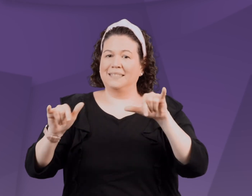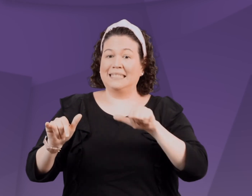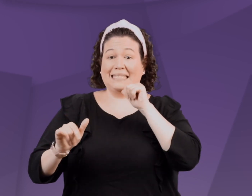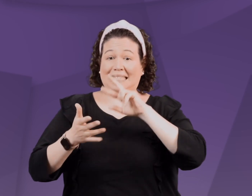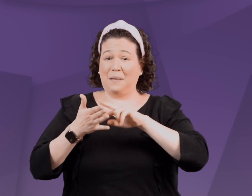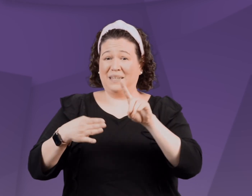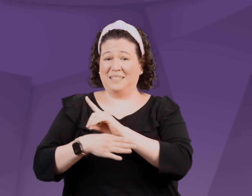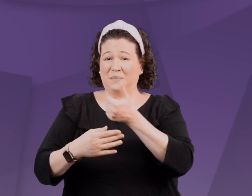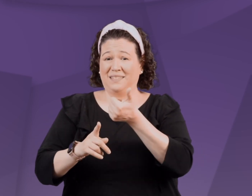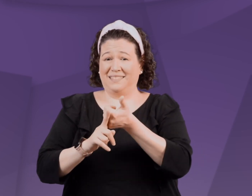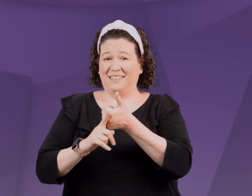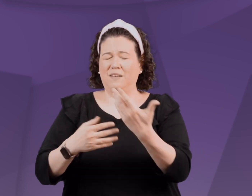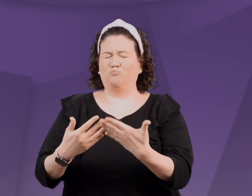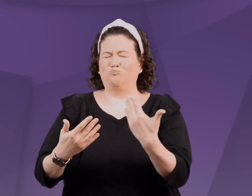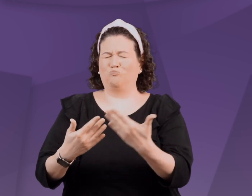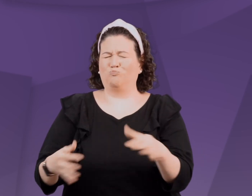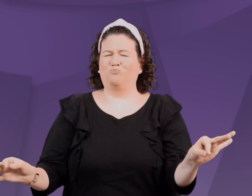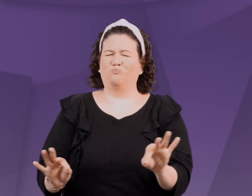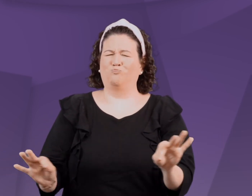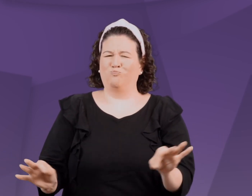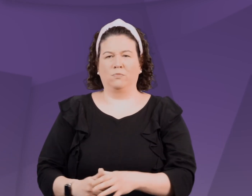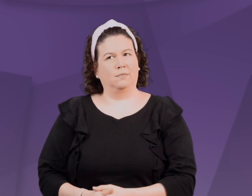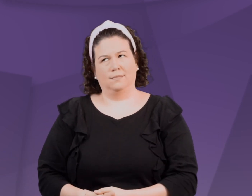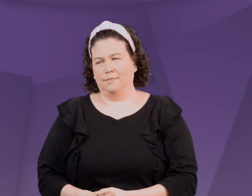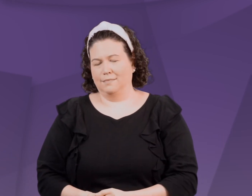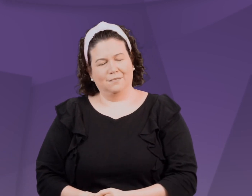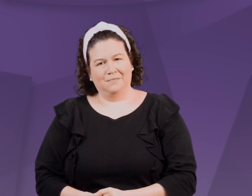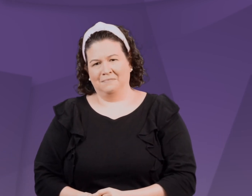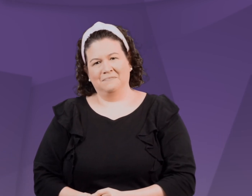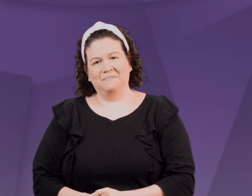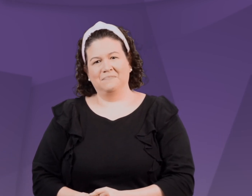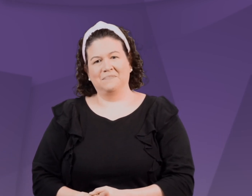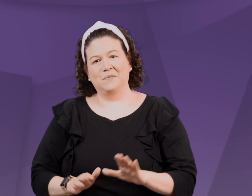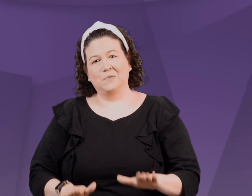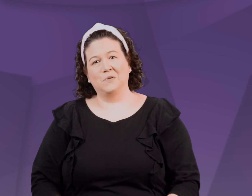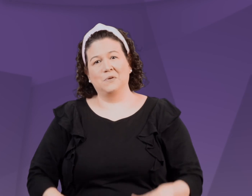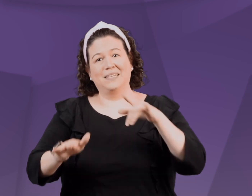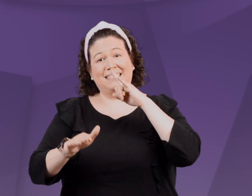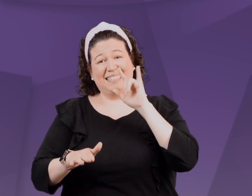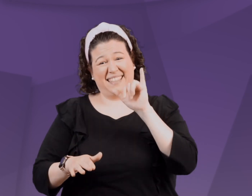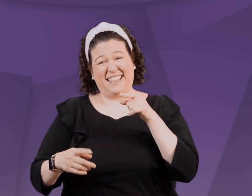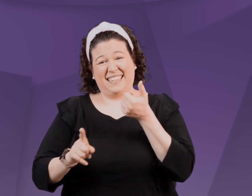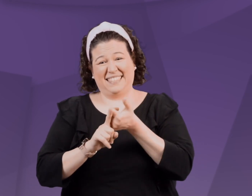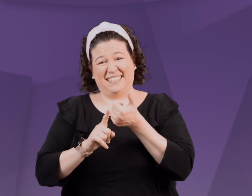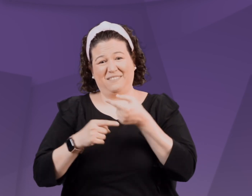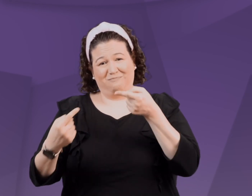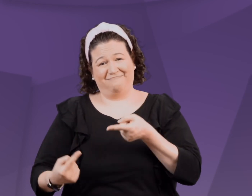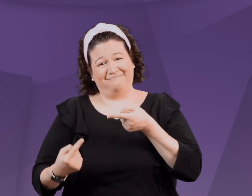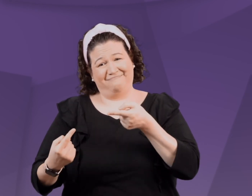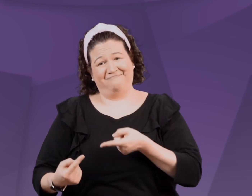more equipped and confident, it does not mean that discipline is easy. Raising kids can be a struggle.